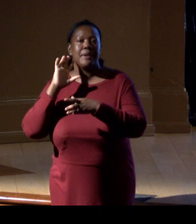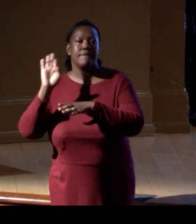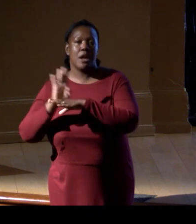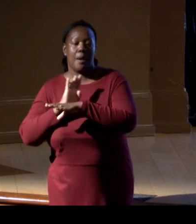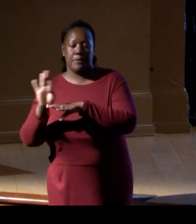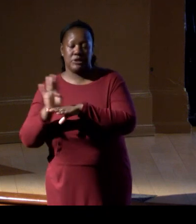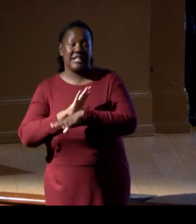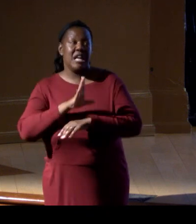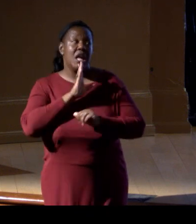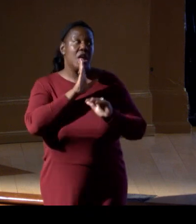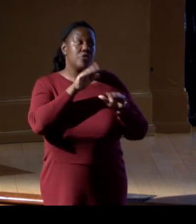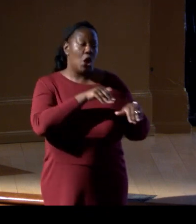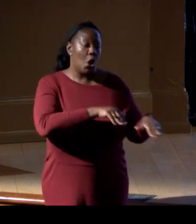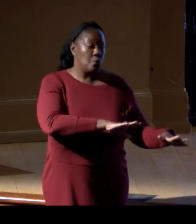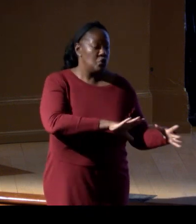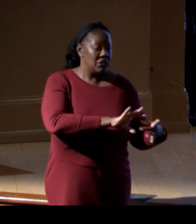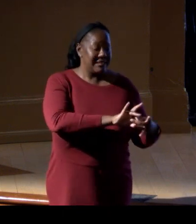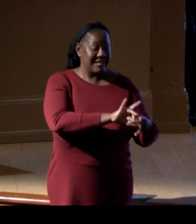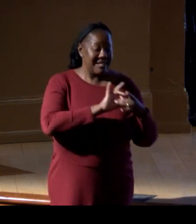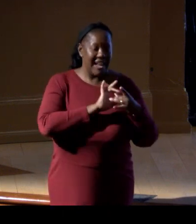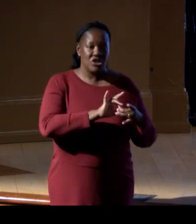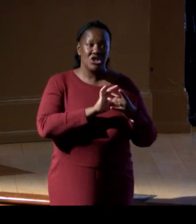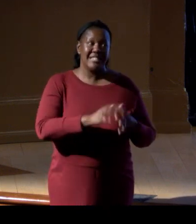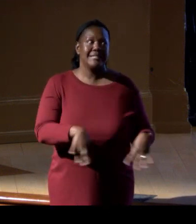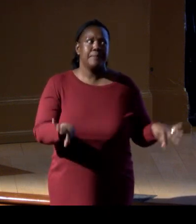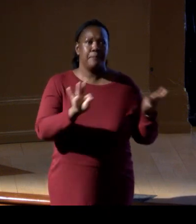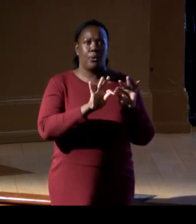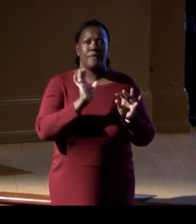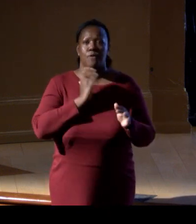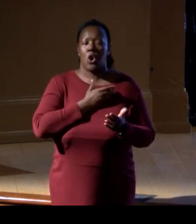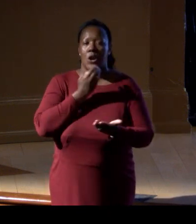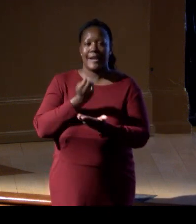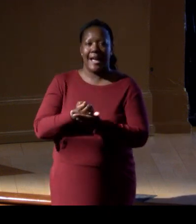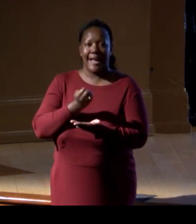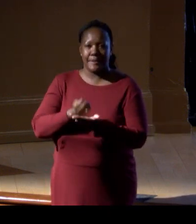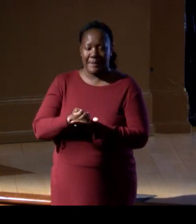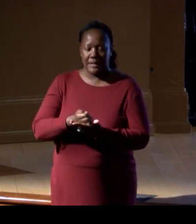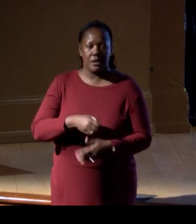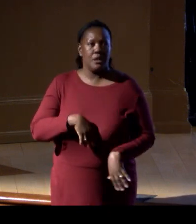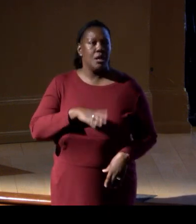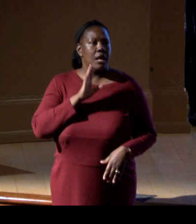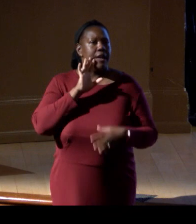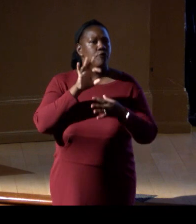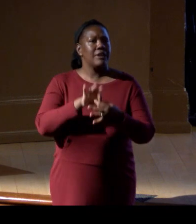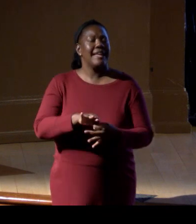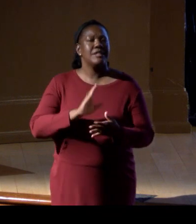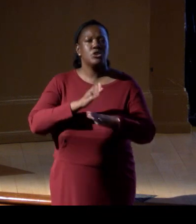its connection also is really important for our economy. It relates to over 400 billion in our economy